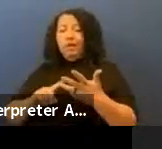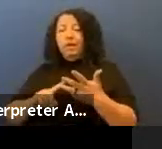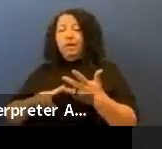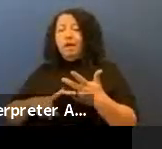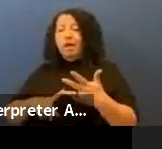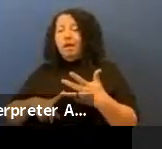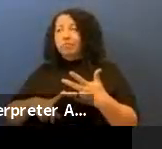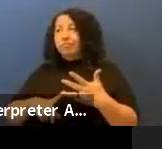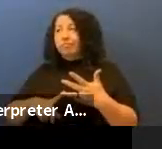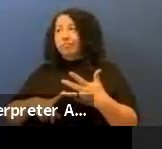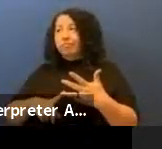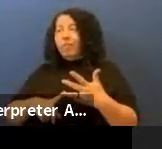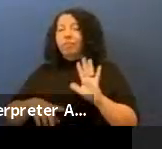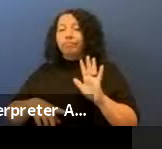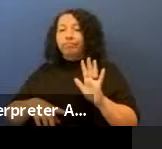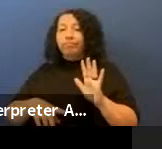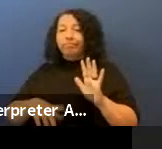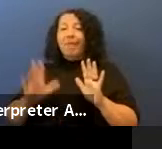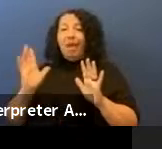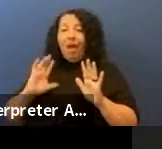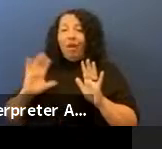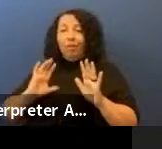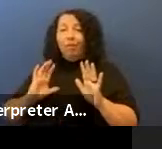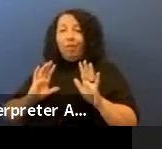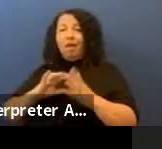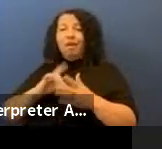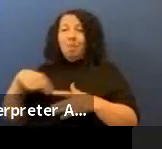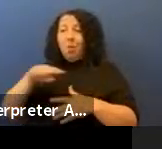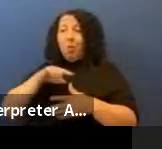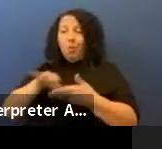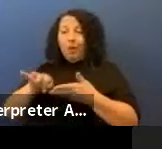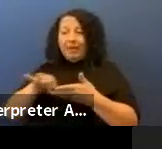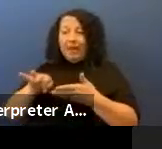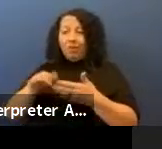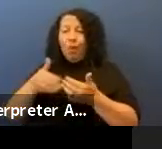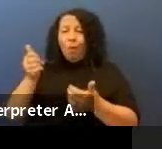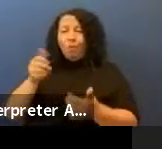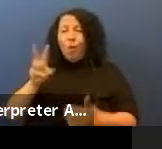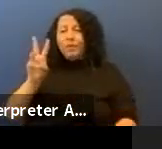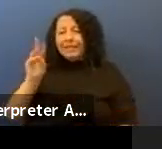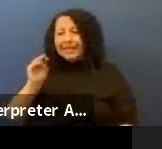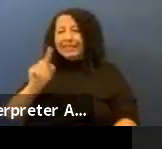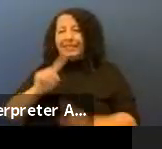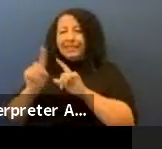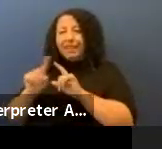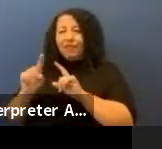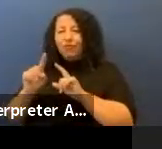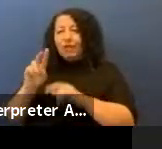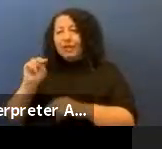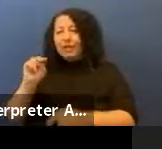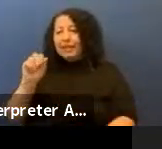At one point we counted nearly 60 different Native nations that had